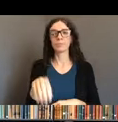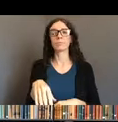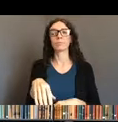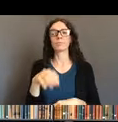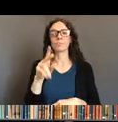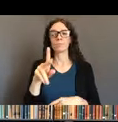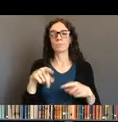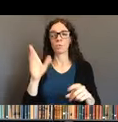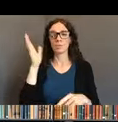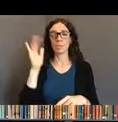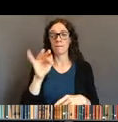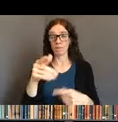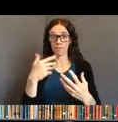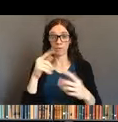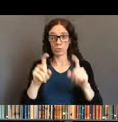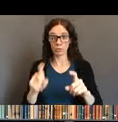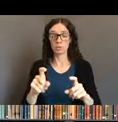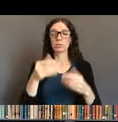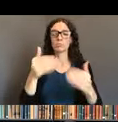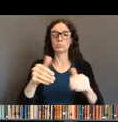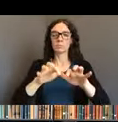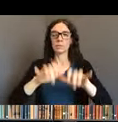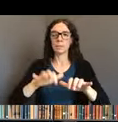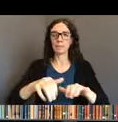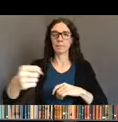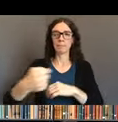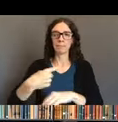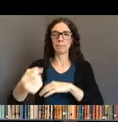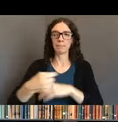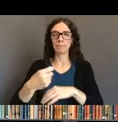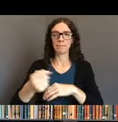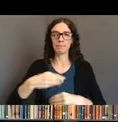All questions will be answered at the end as time is available.